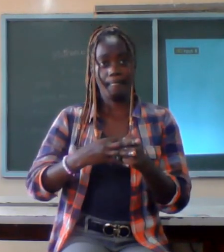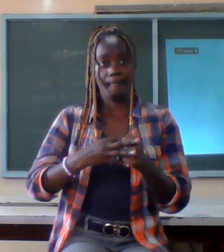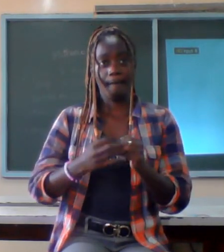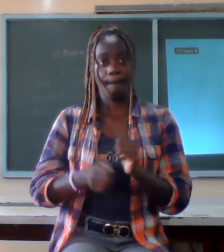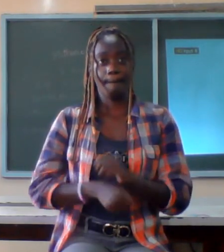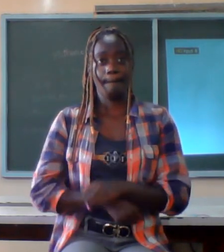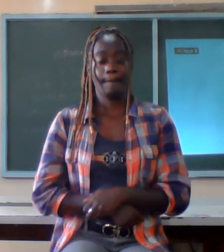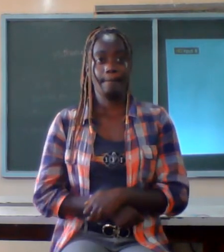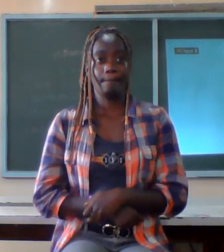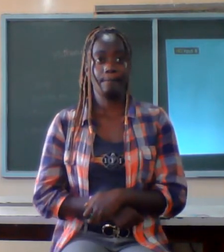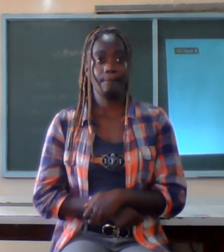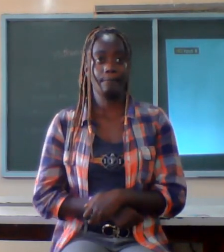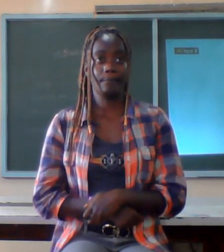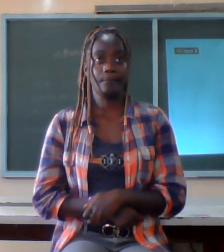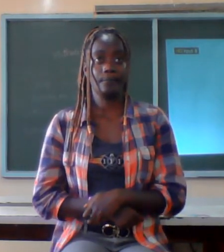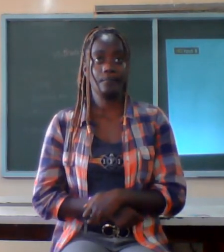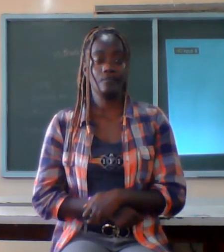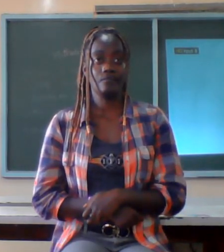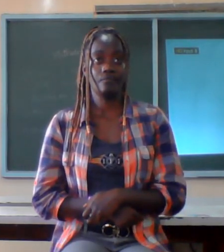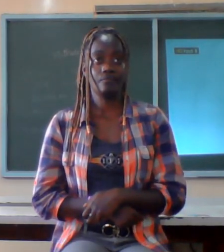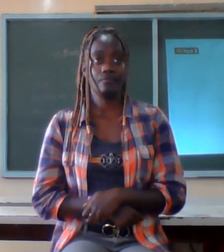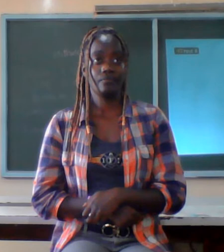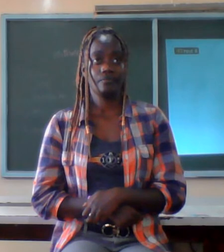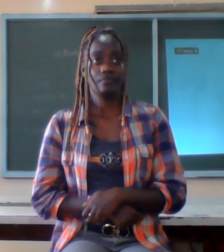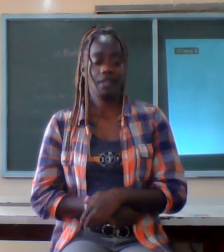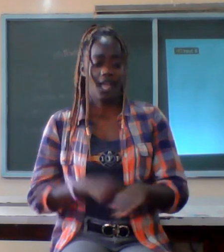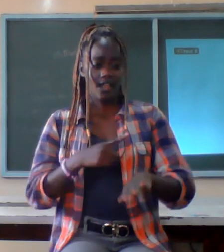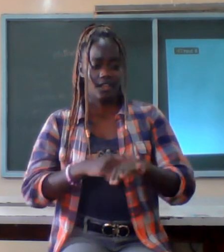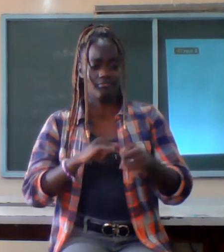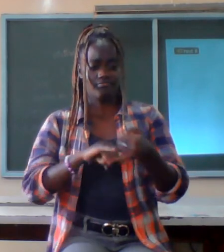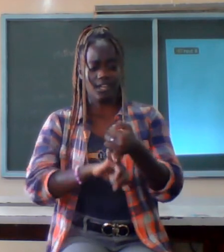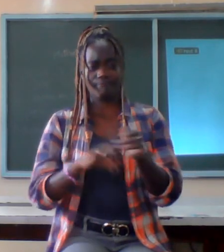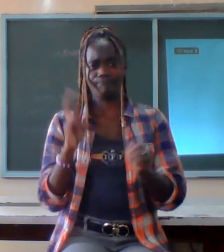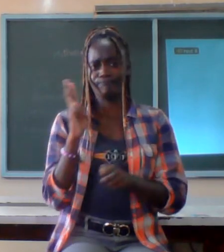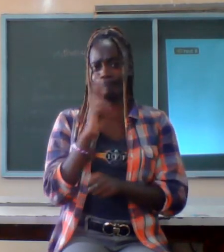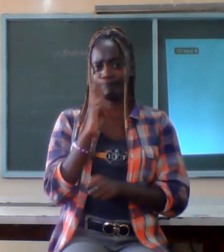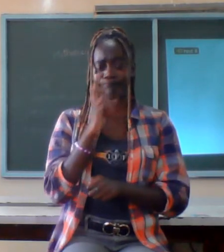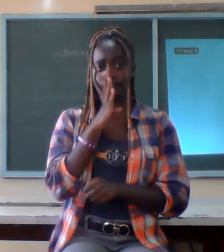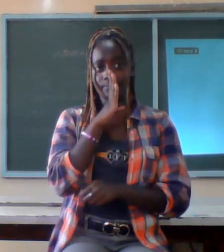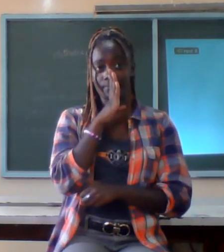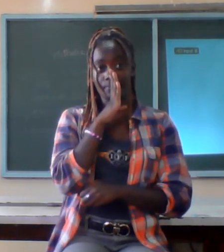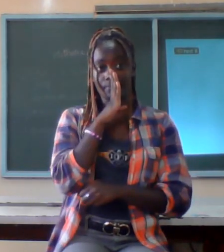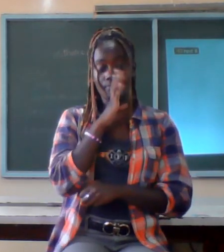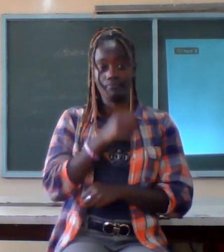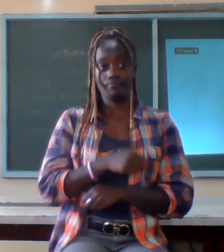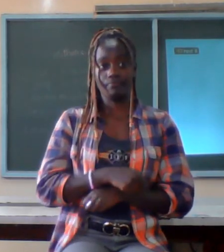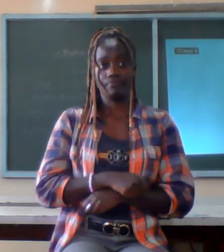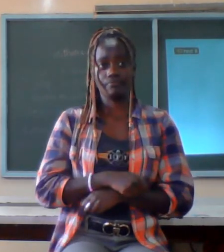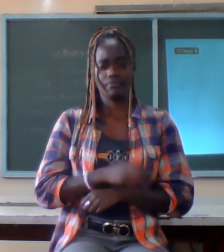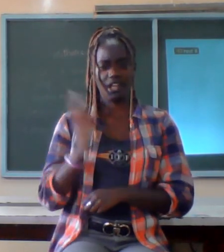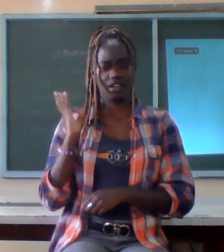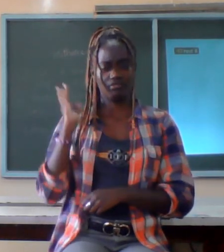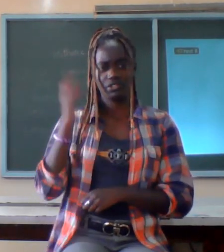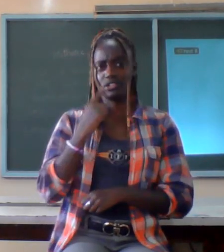getting married is ticking a huge risk cannot predict what will happen